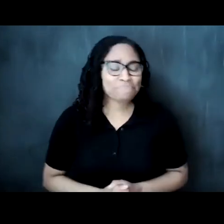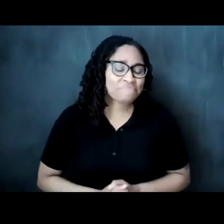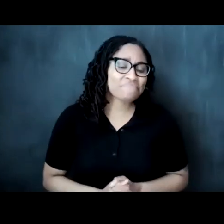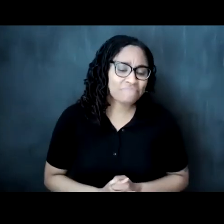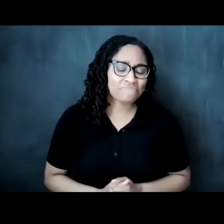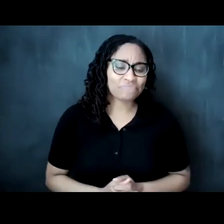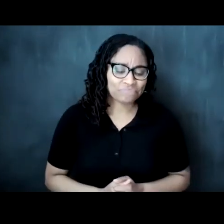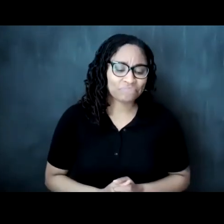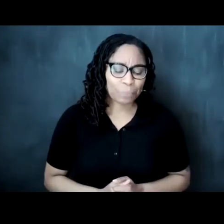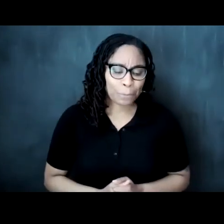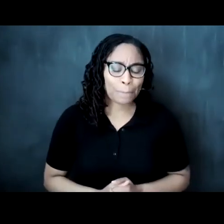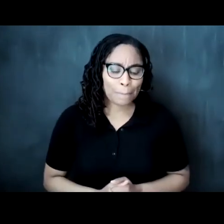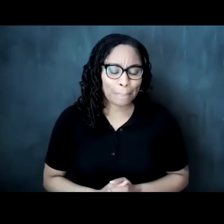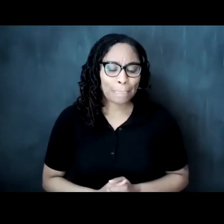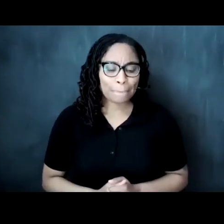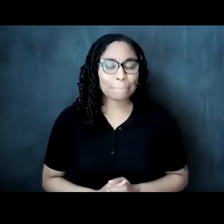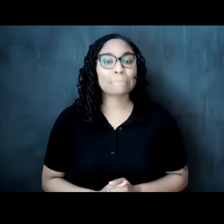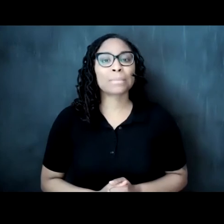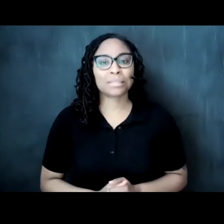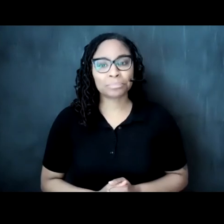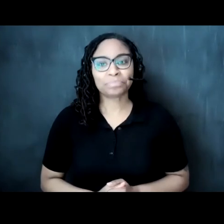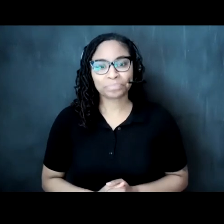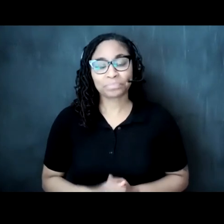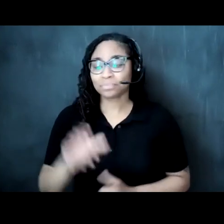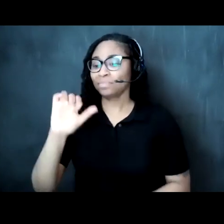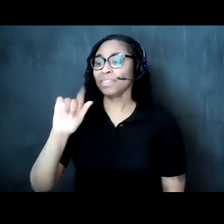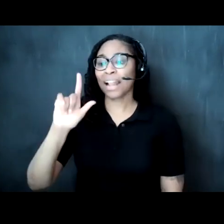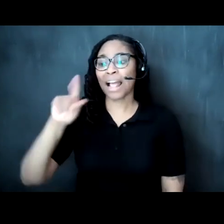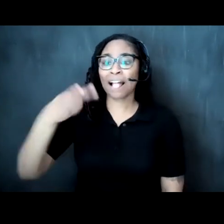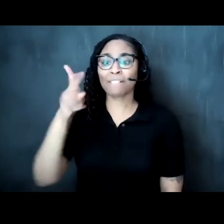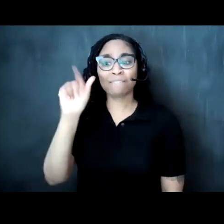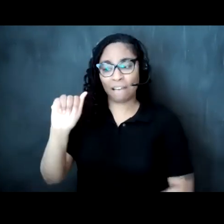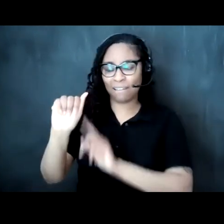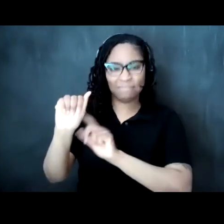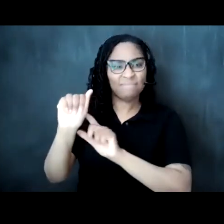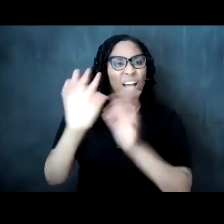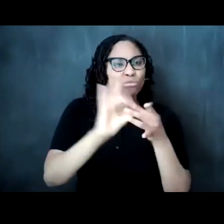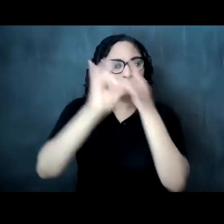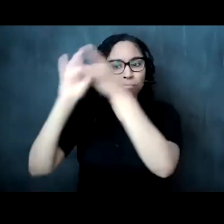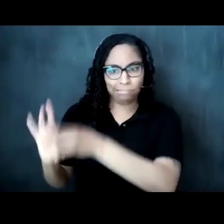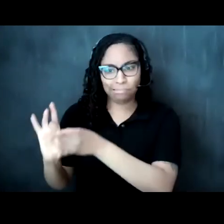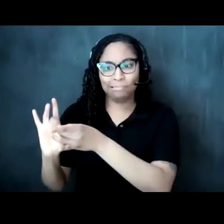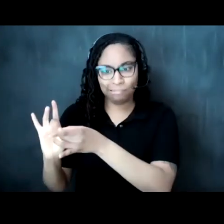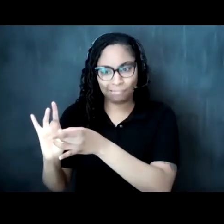was um connected with alpha a while back um she's one of the participating artists in a show that